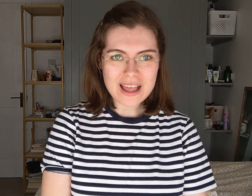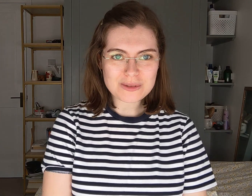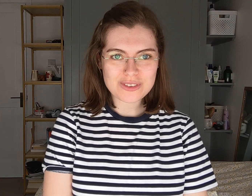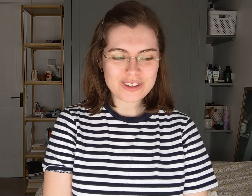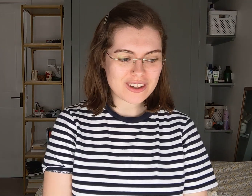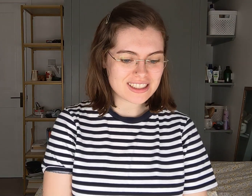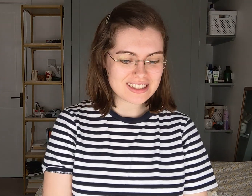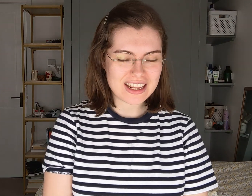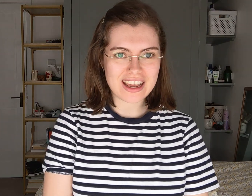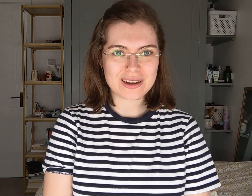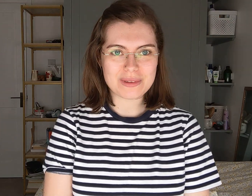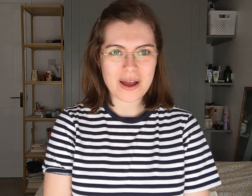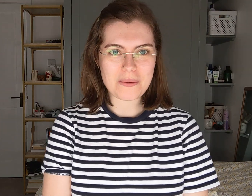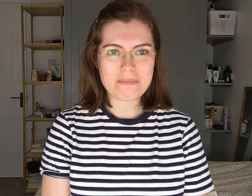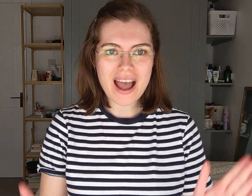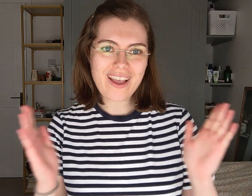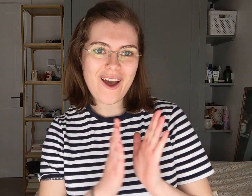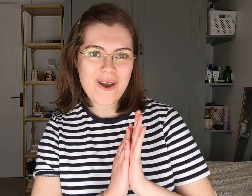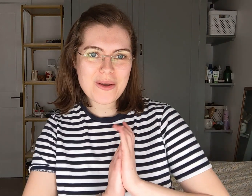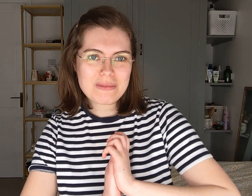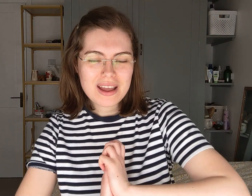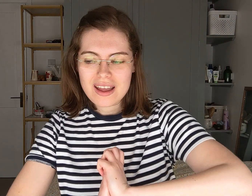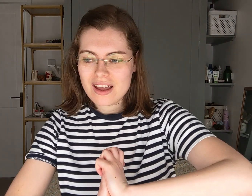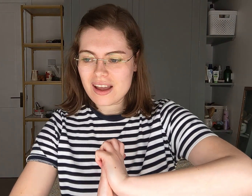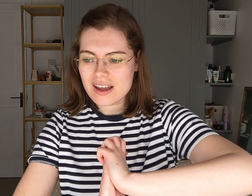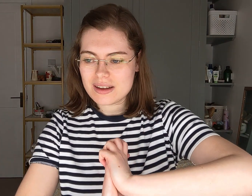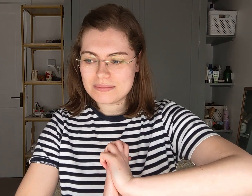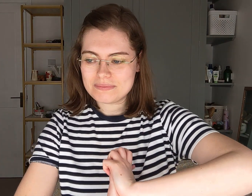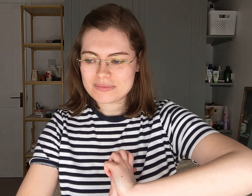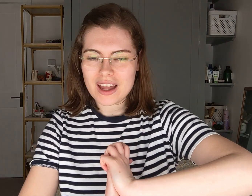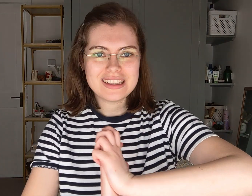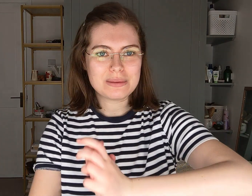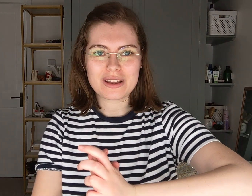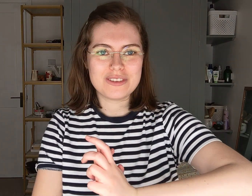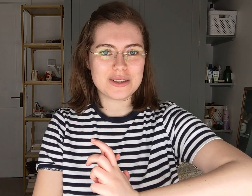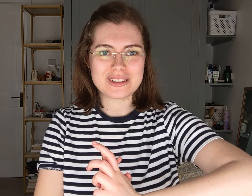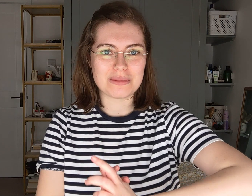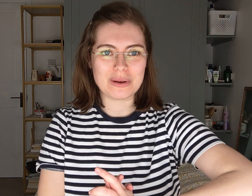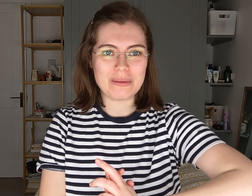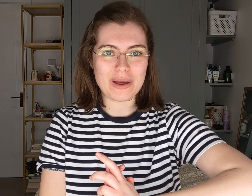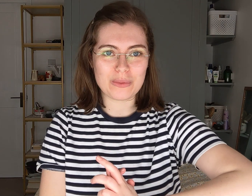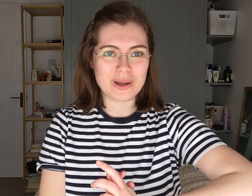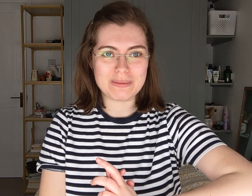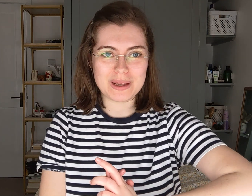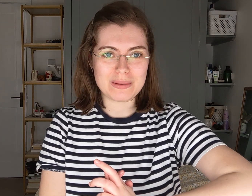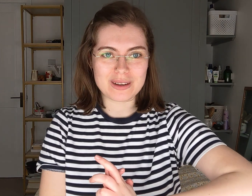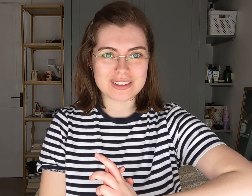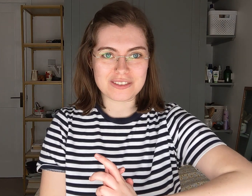exams for university and I'm now back home. I need to make a video at some point about the weird people I was in a